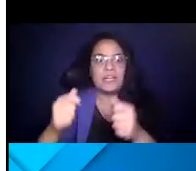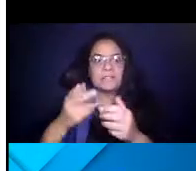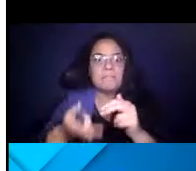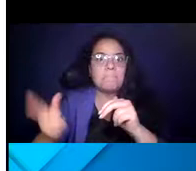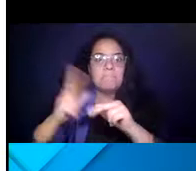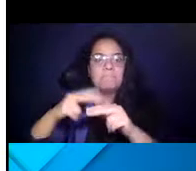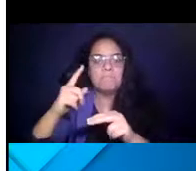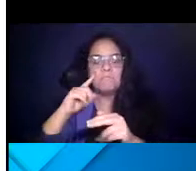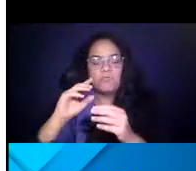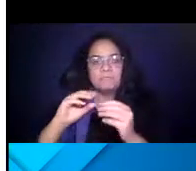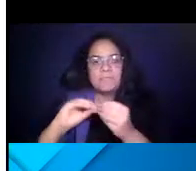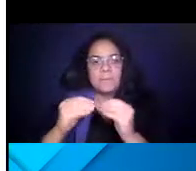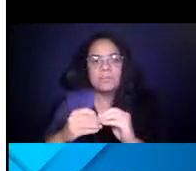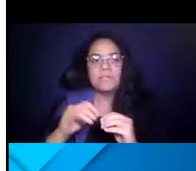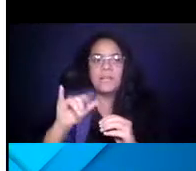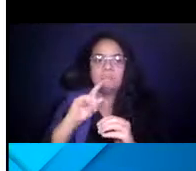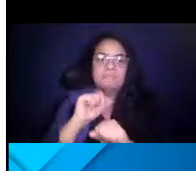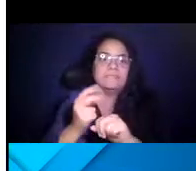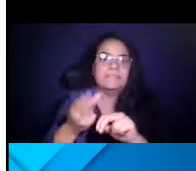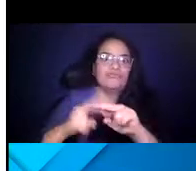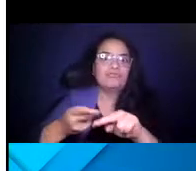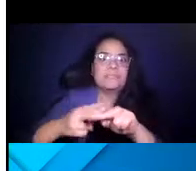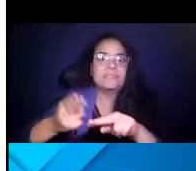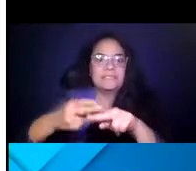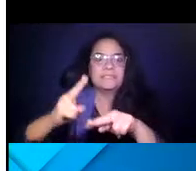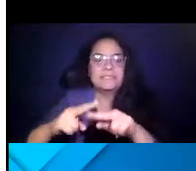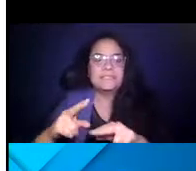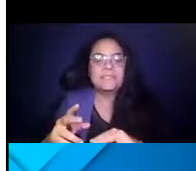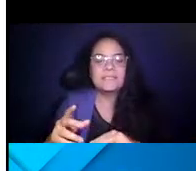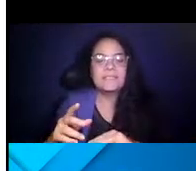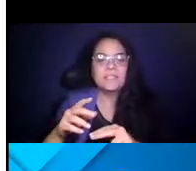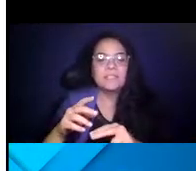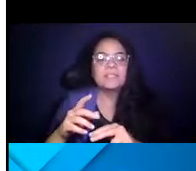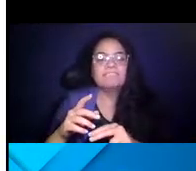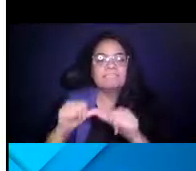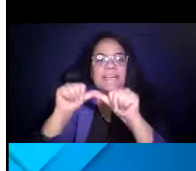ridership. 14:54:51 It's certainly increasing, and it's increasing at an increasing rate.